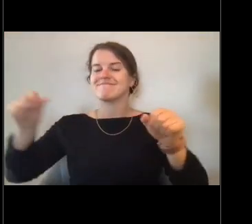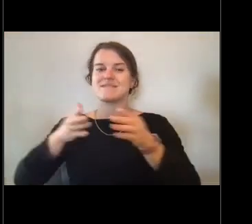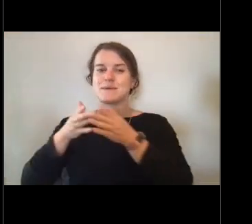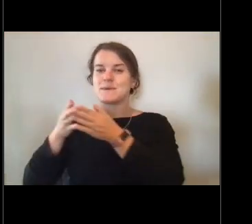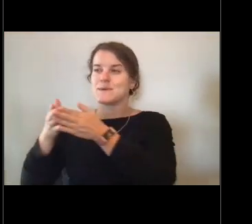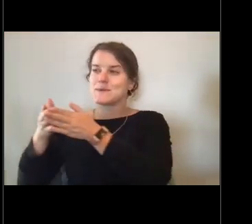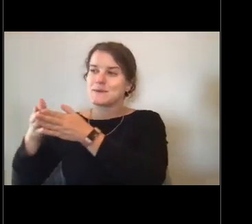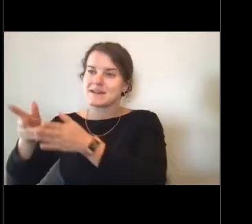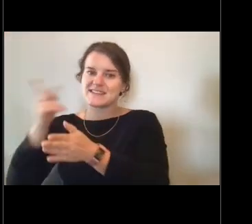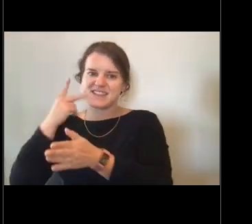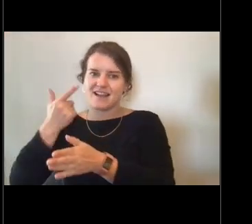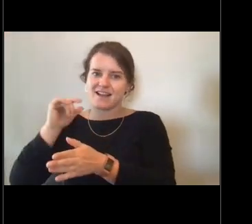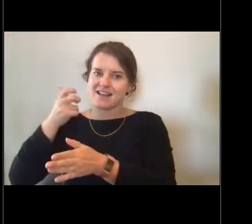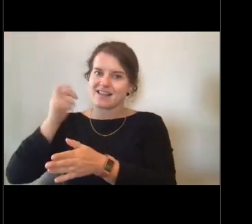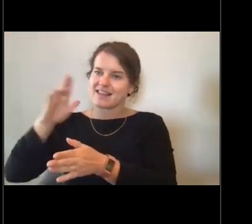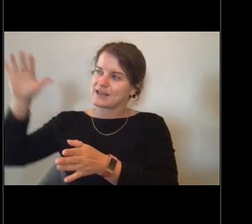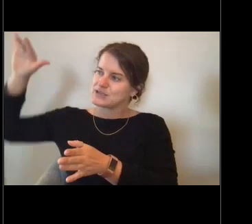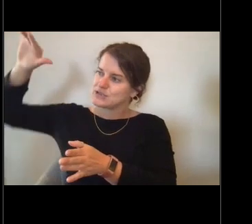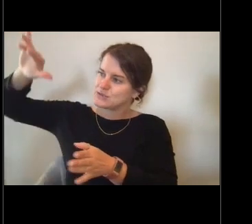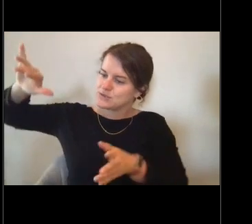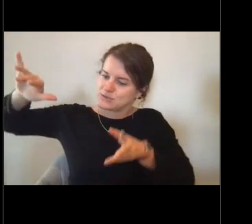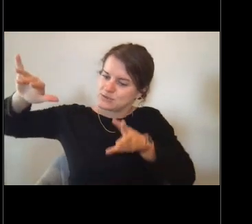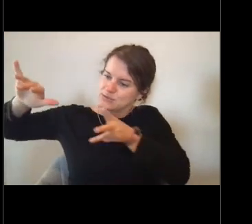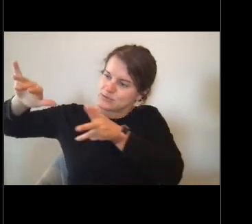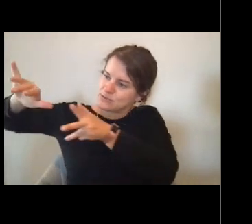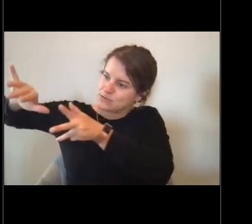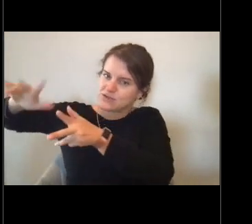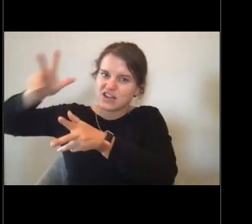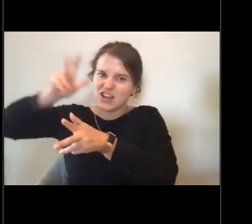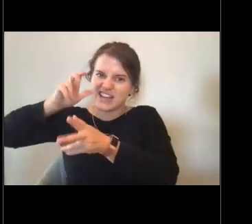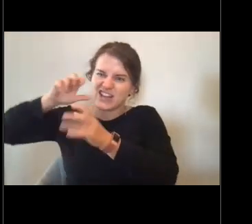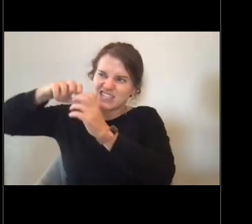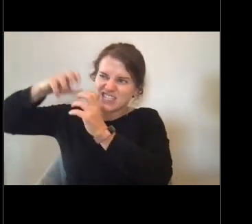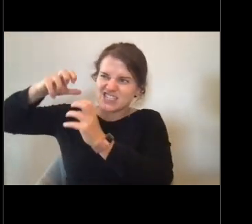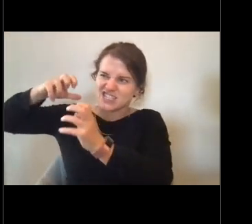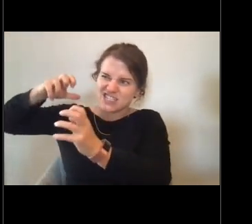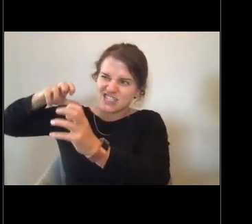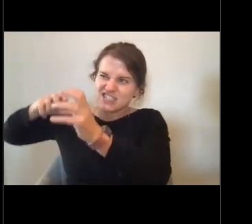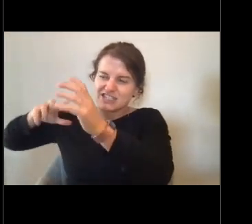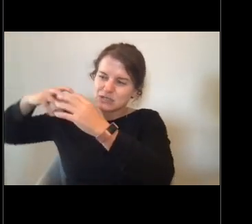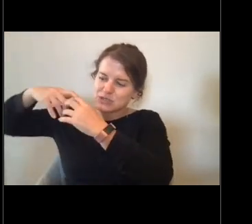and watch it calving and making the noises and cracking and it was just beautiful.